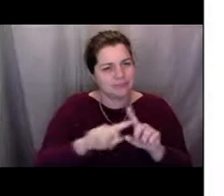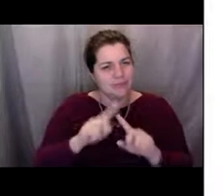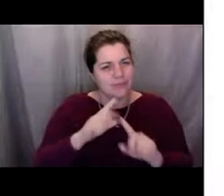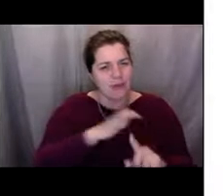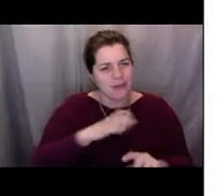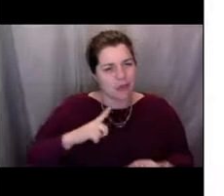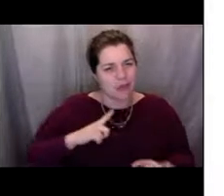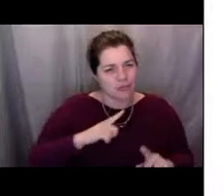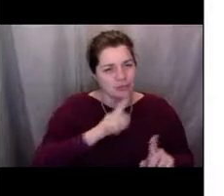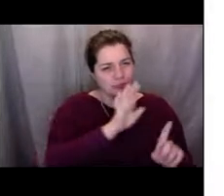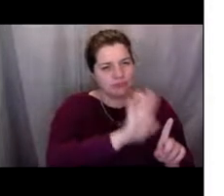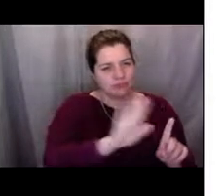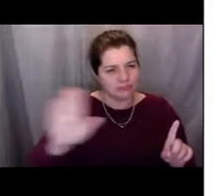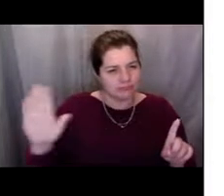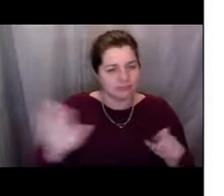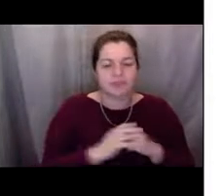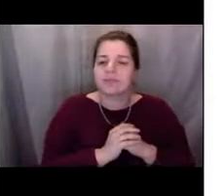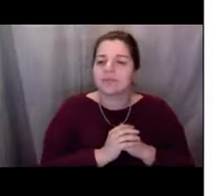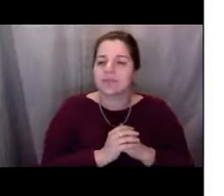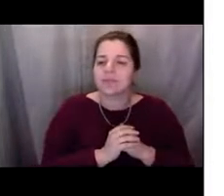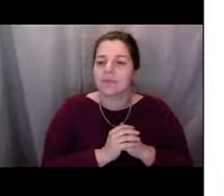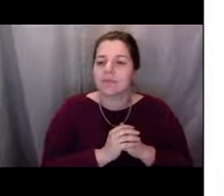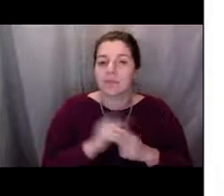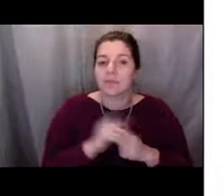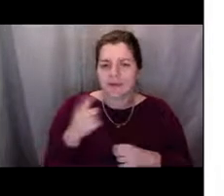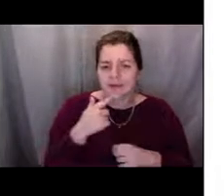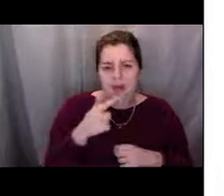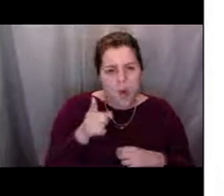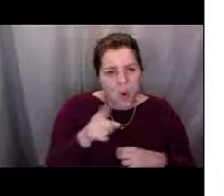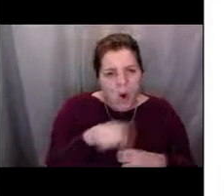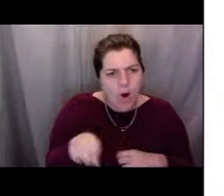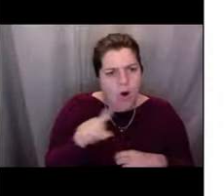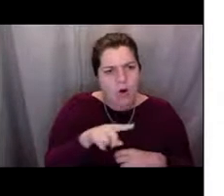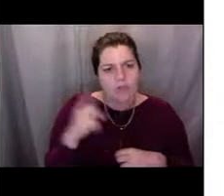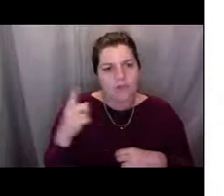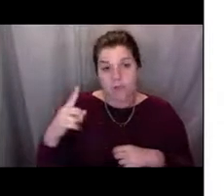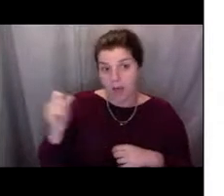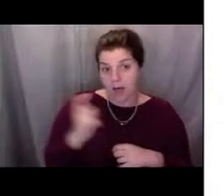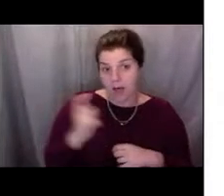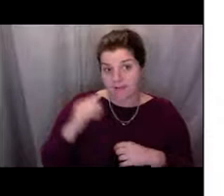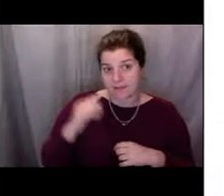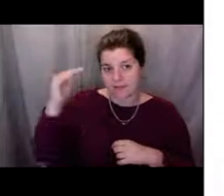It looked like there were a lot of different kinds of fish there and if you don't know the total number, it's okay.